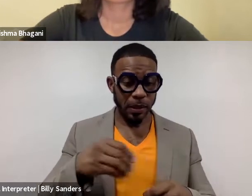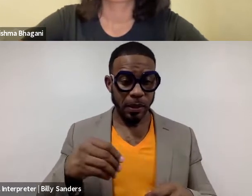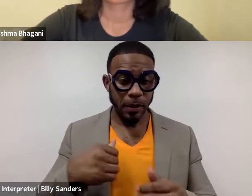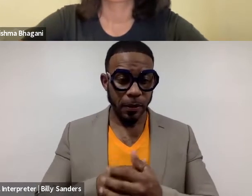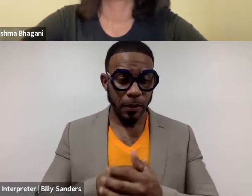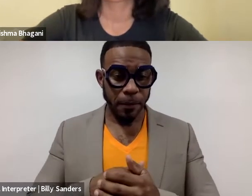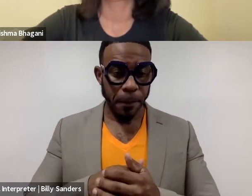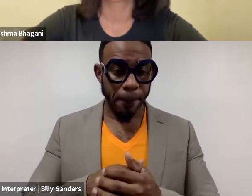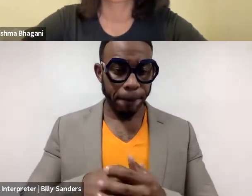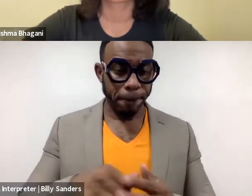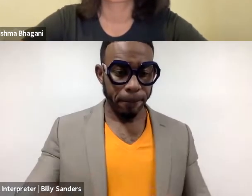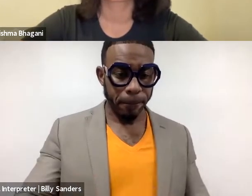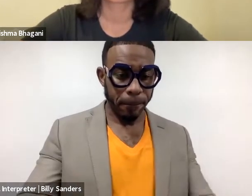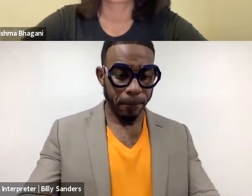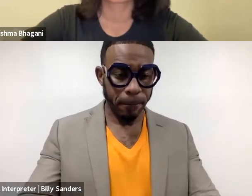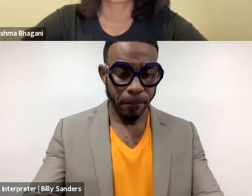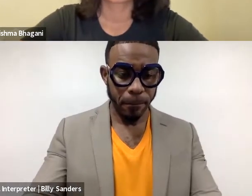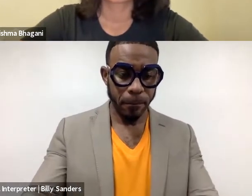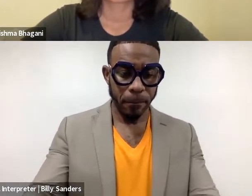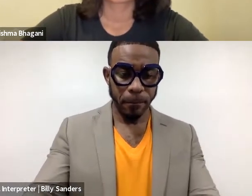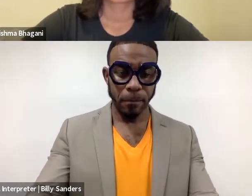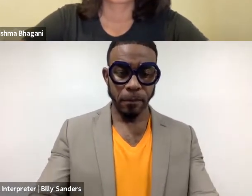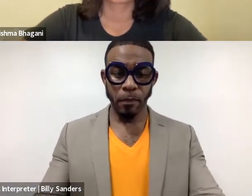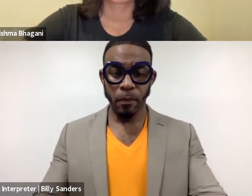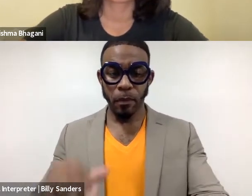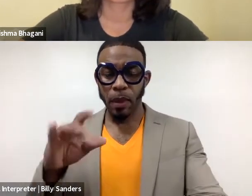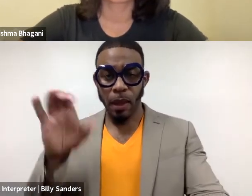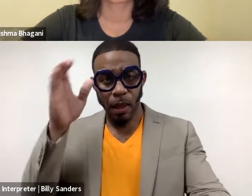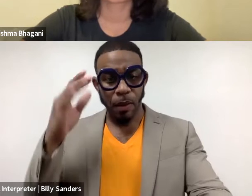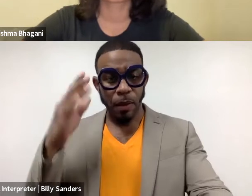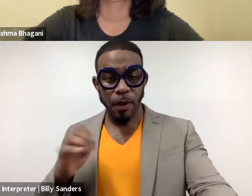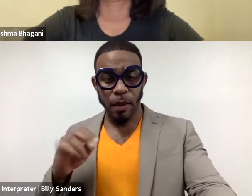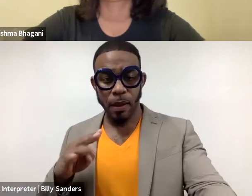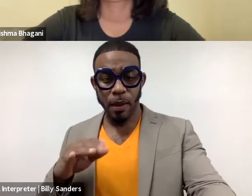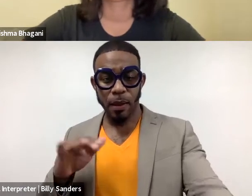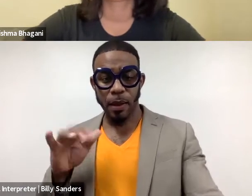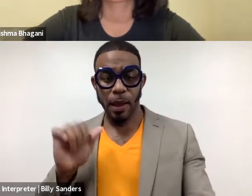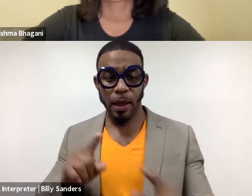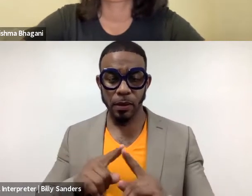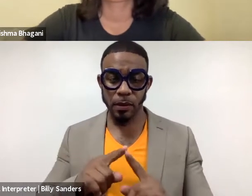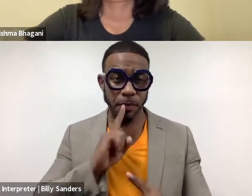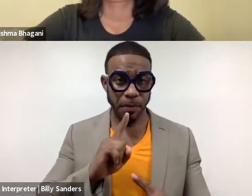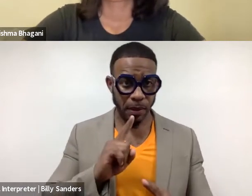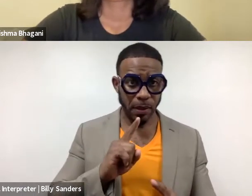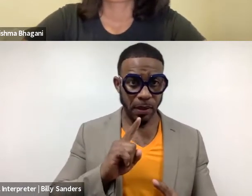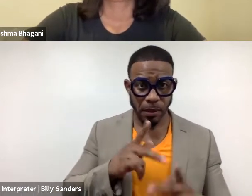the fact that the concept of equity has to be in place when it comes to exchange.